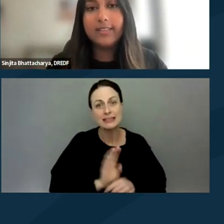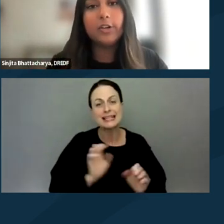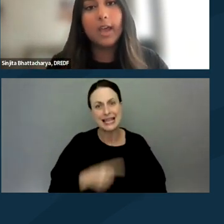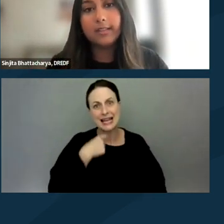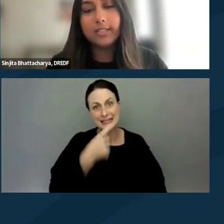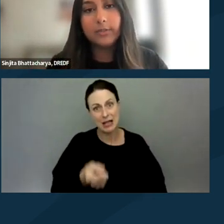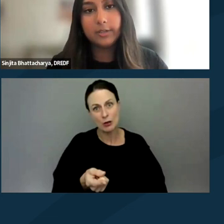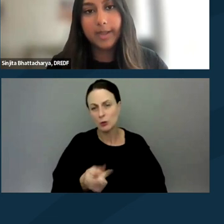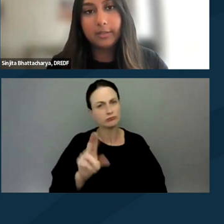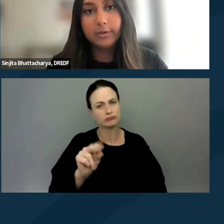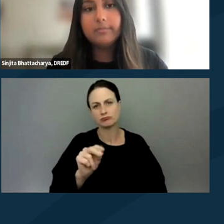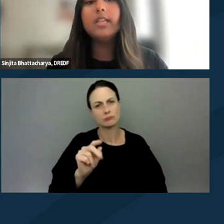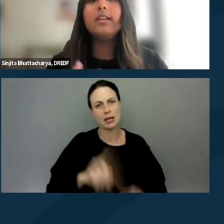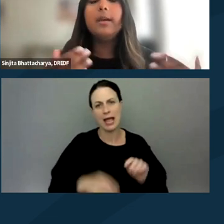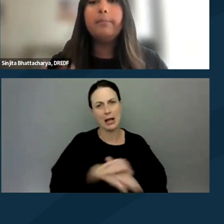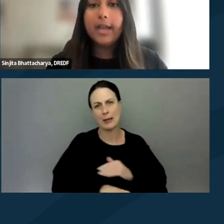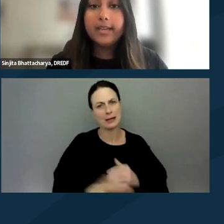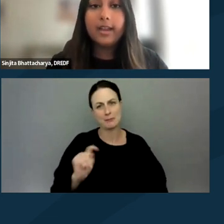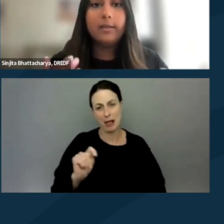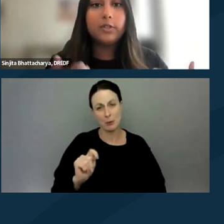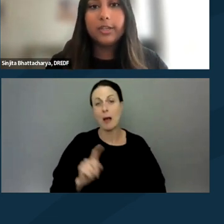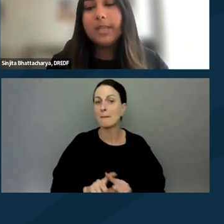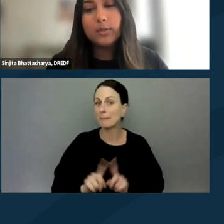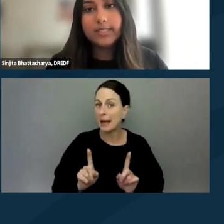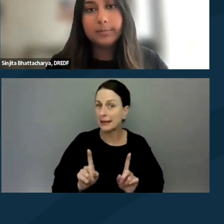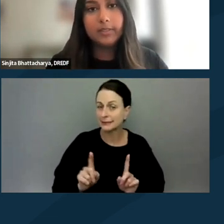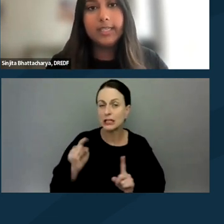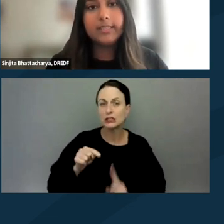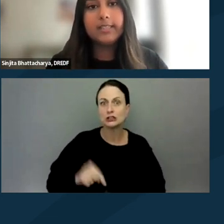that you're not allowed to use their bathroom. But certain people with disabilities